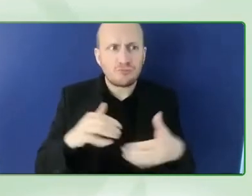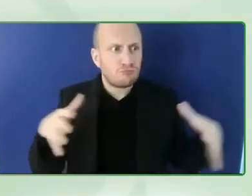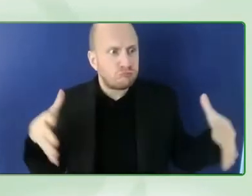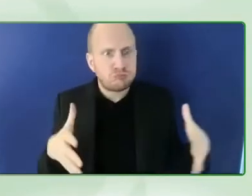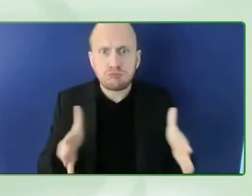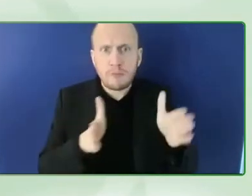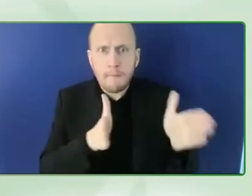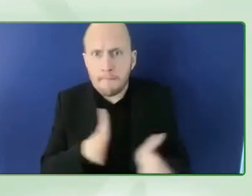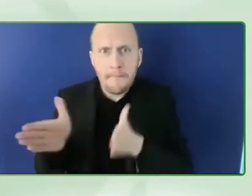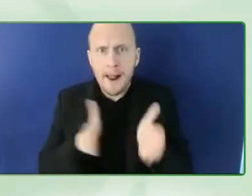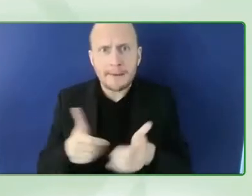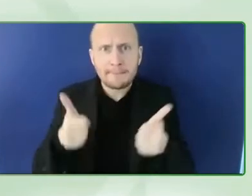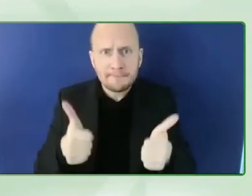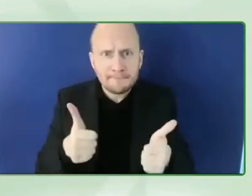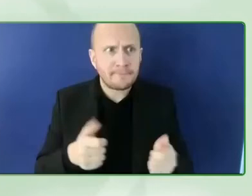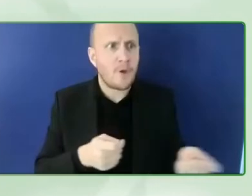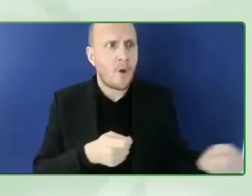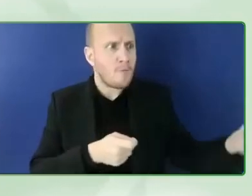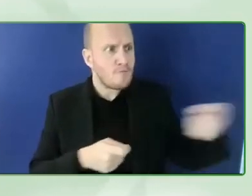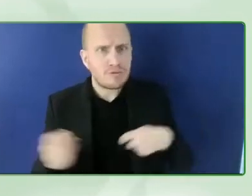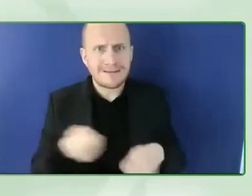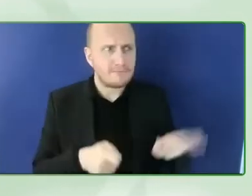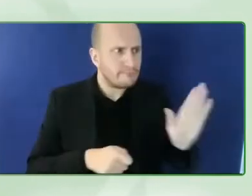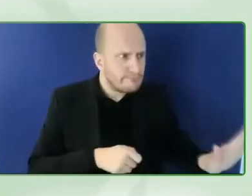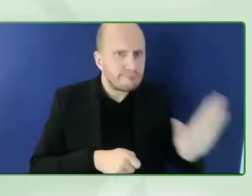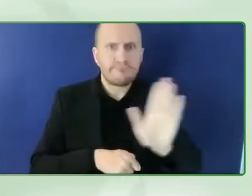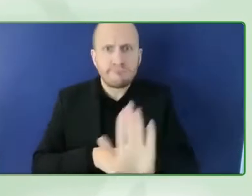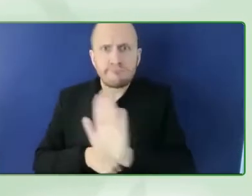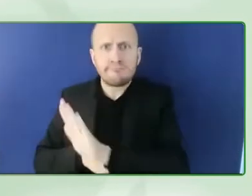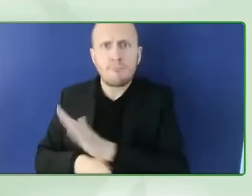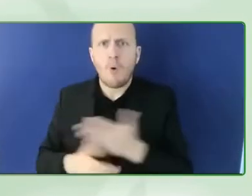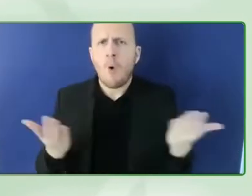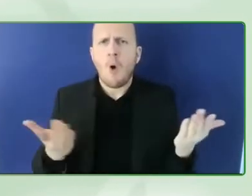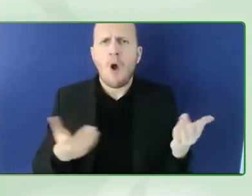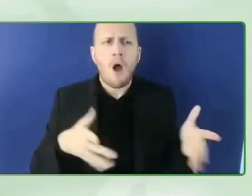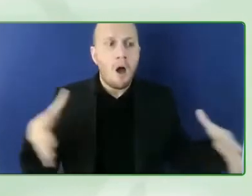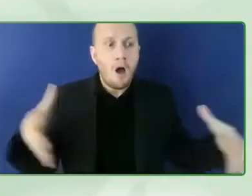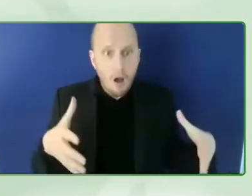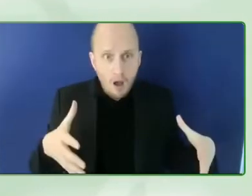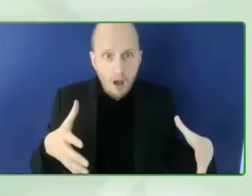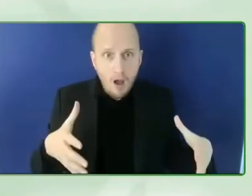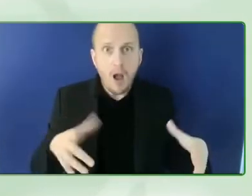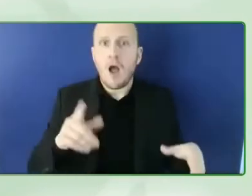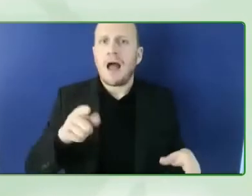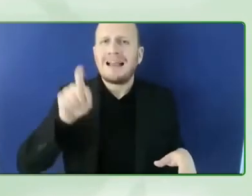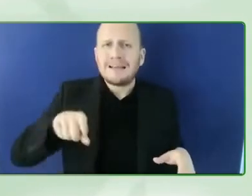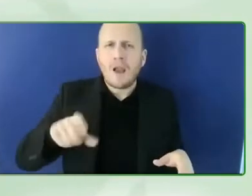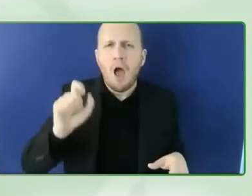table understanding the main barriers and helping understand how do we need or what do we need to do